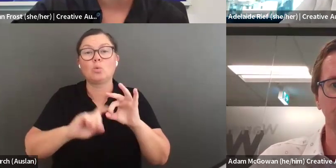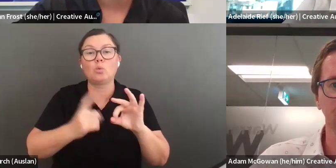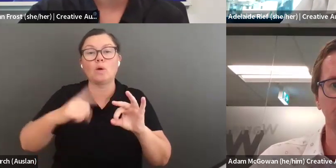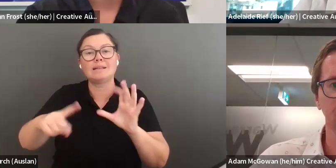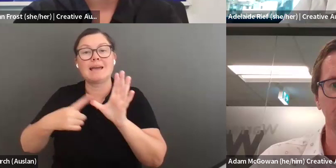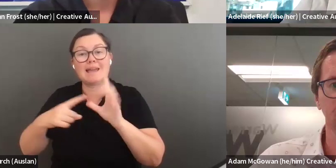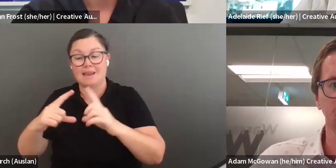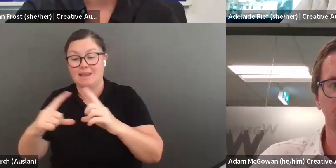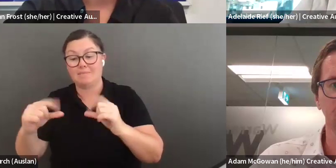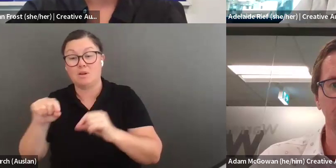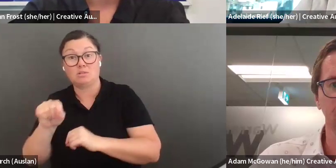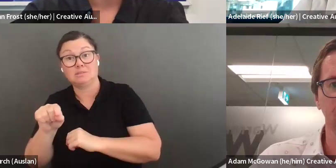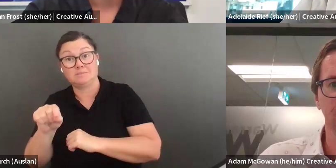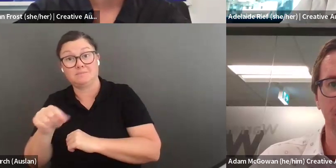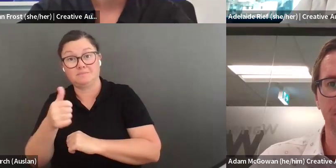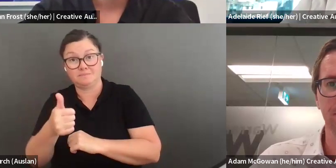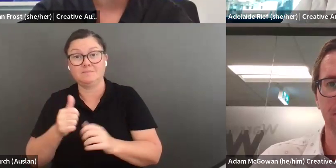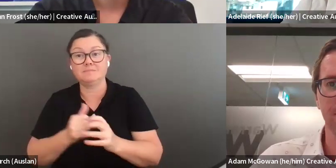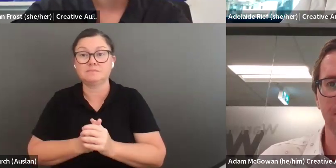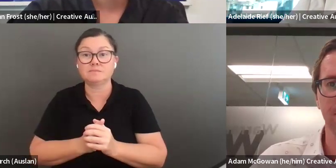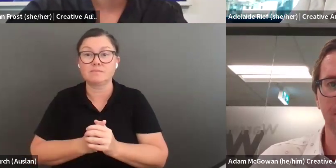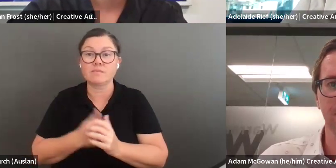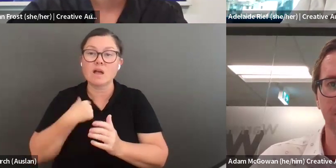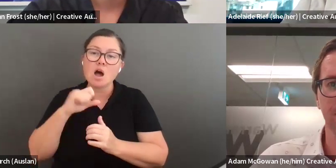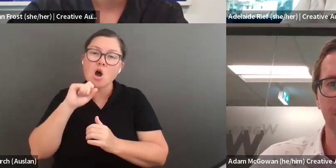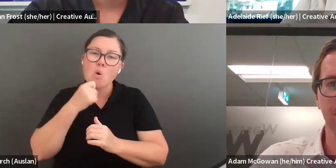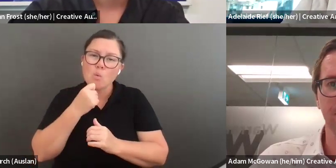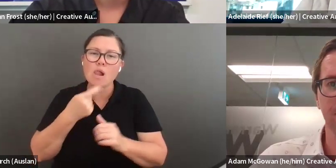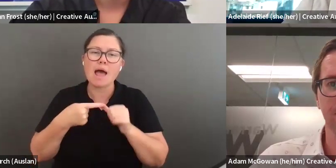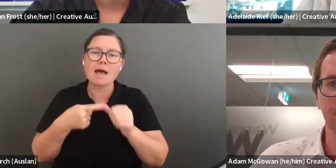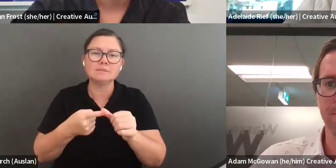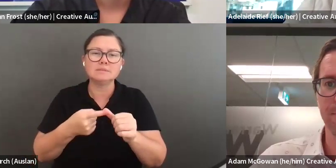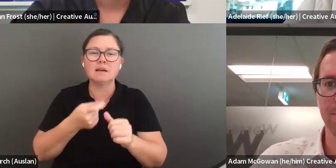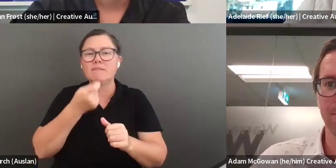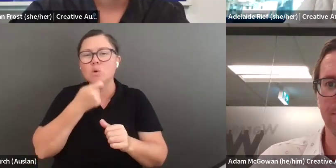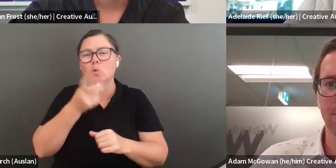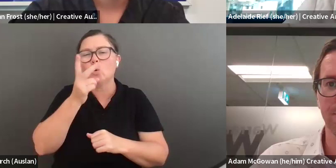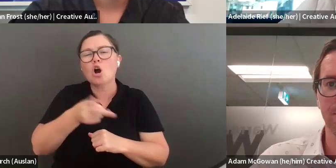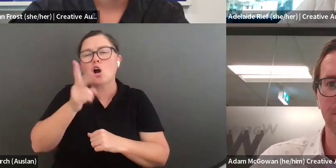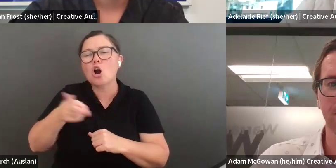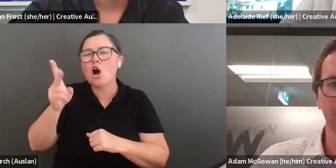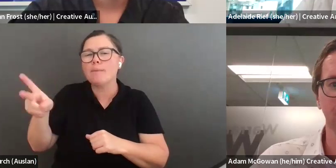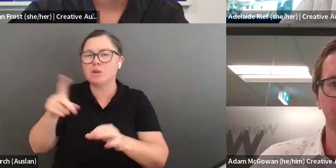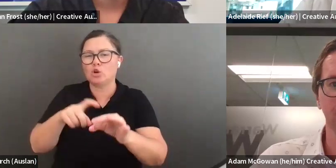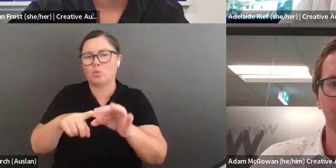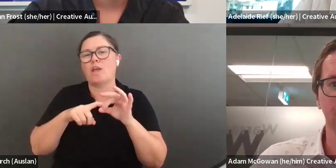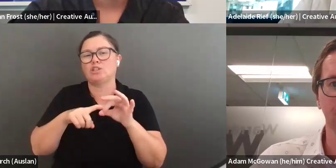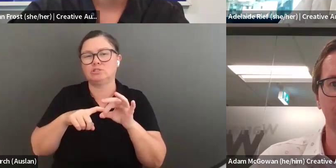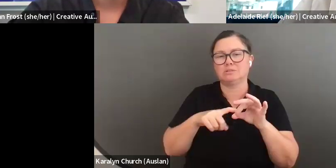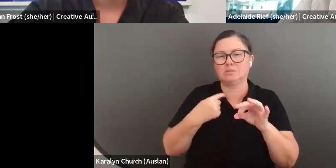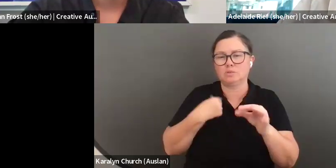please feel free to start putting your questions into the Q&A bop.x, so we can start answering. I'll start answering a